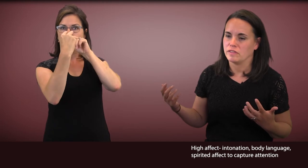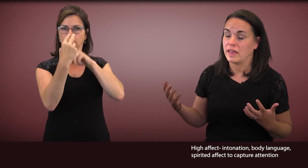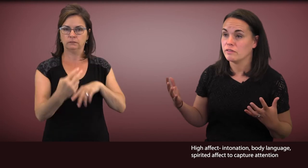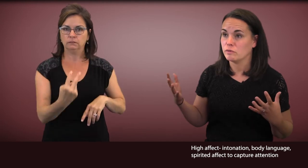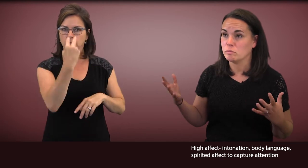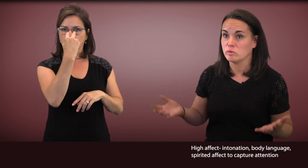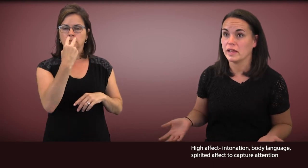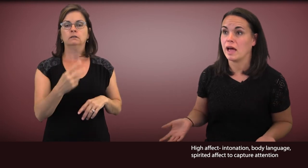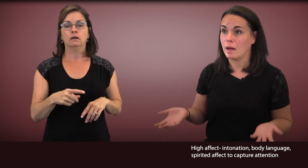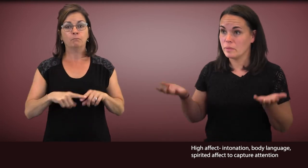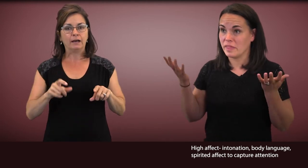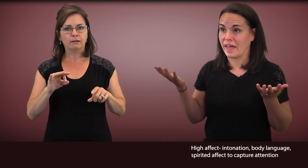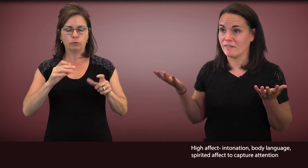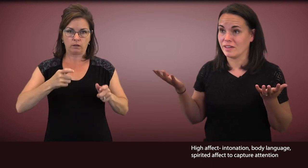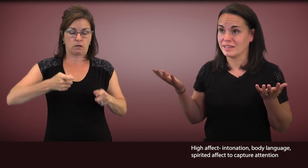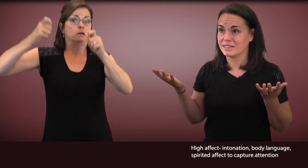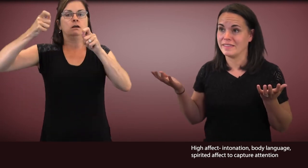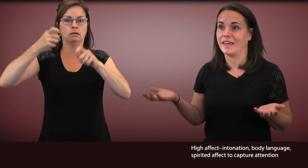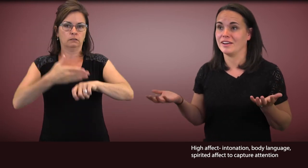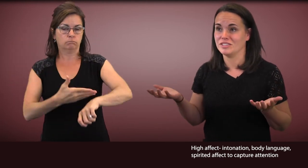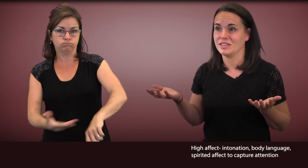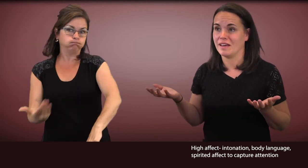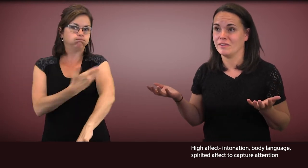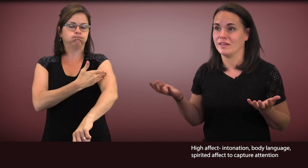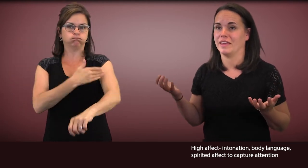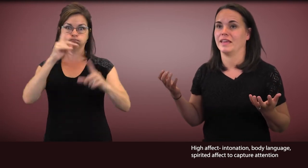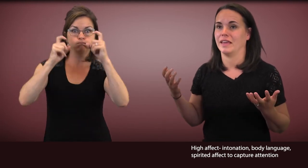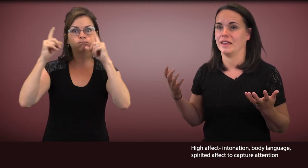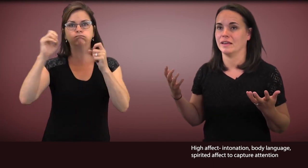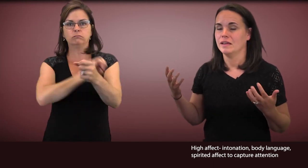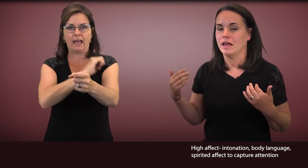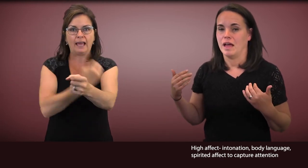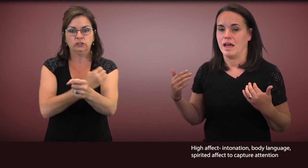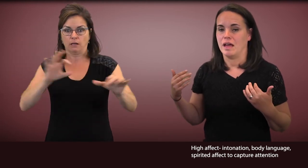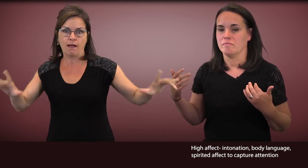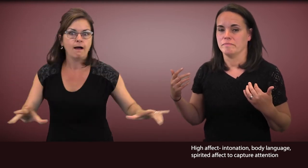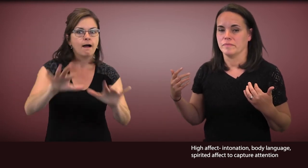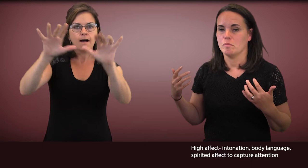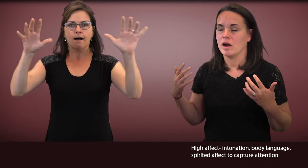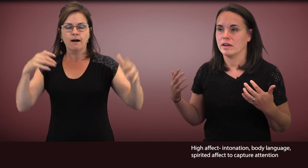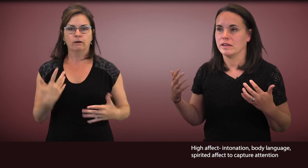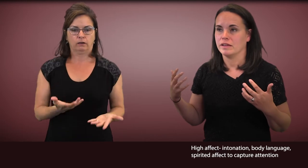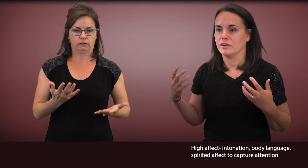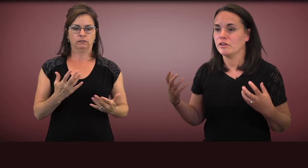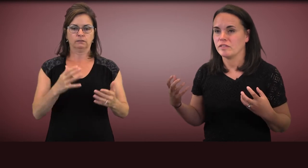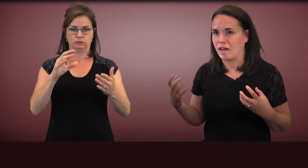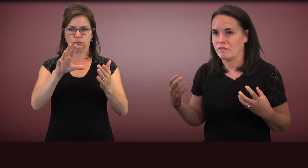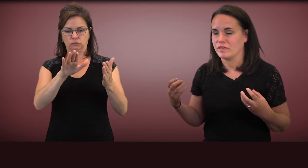is that, if we bring up the affect and the energy level, it can mark yourself